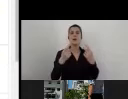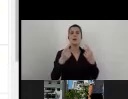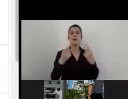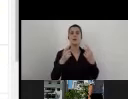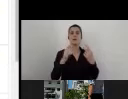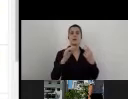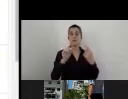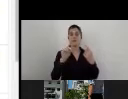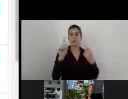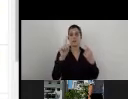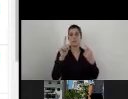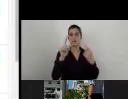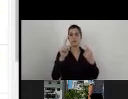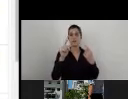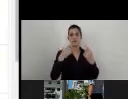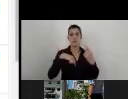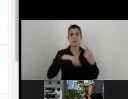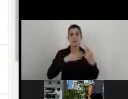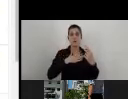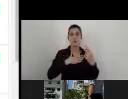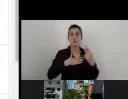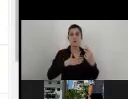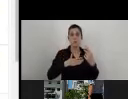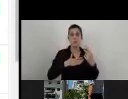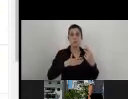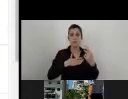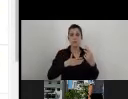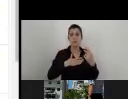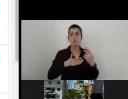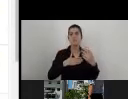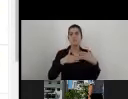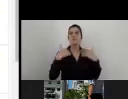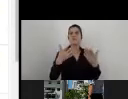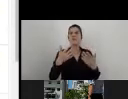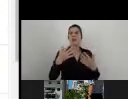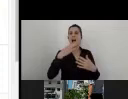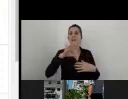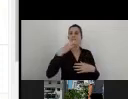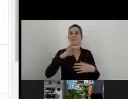the biggest priorities in the matter of the accessibility implementation.